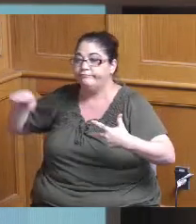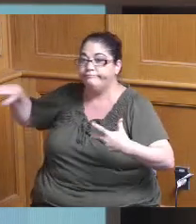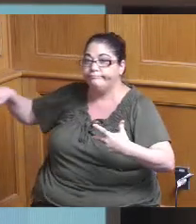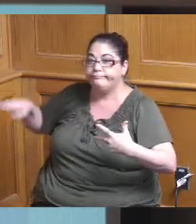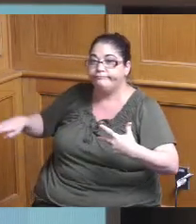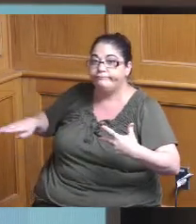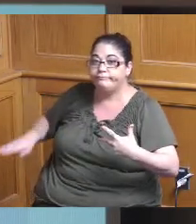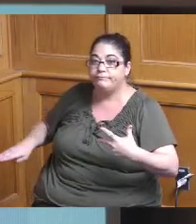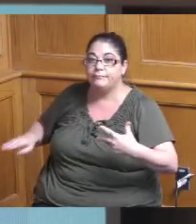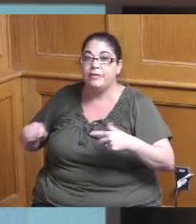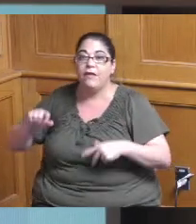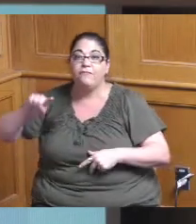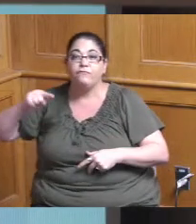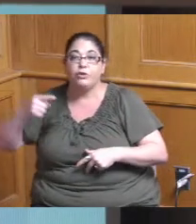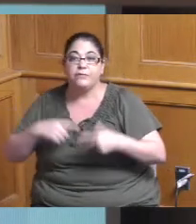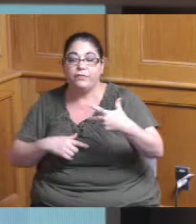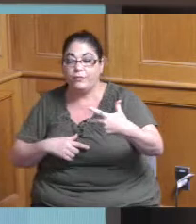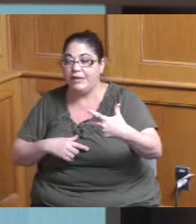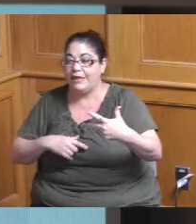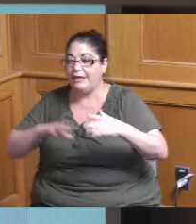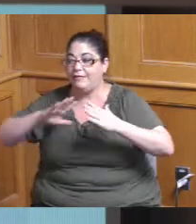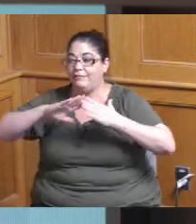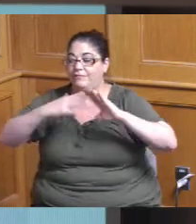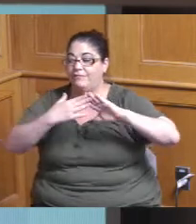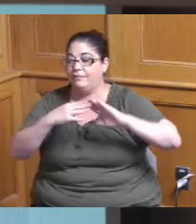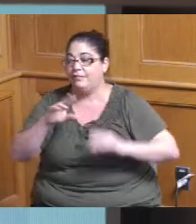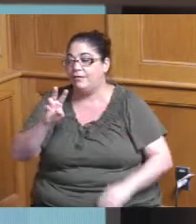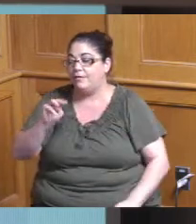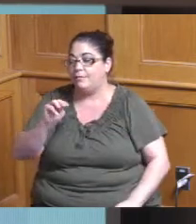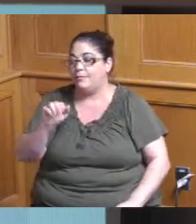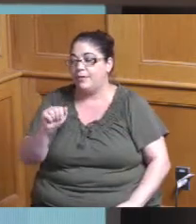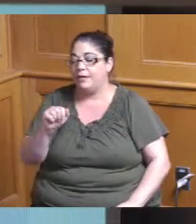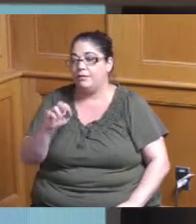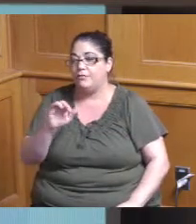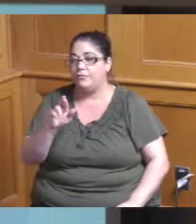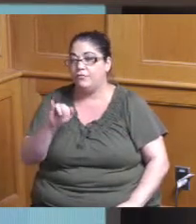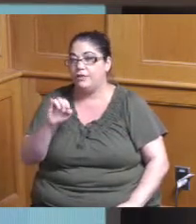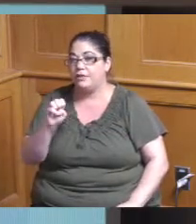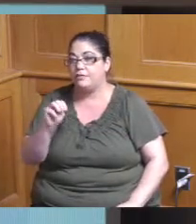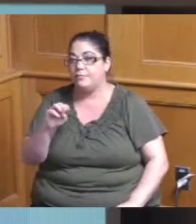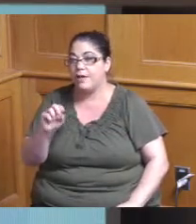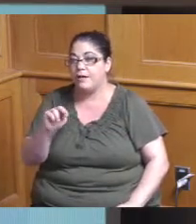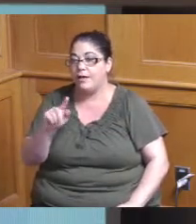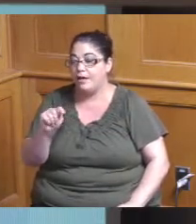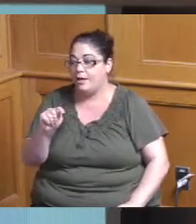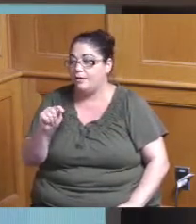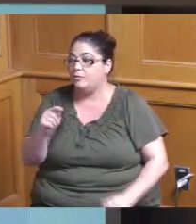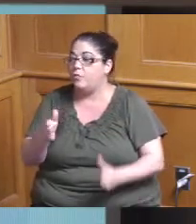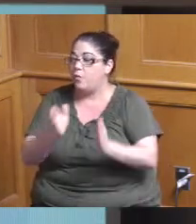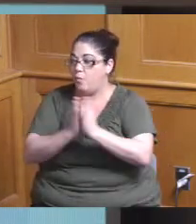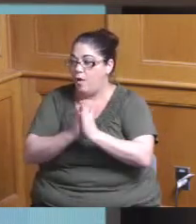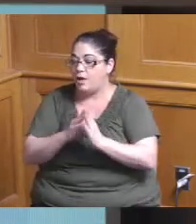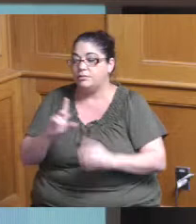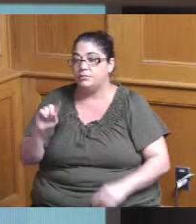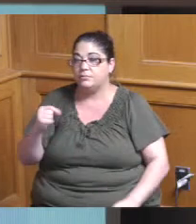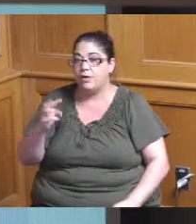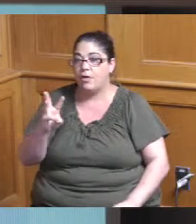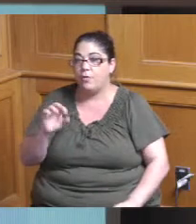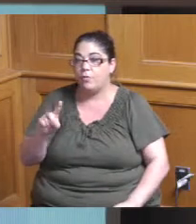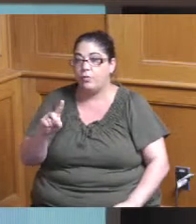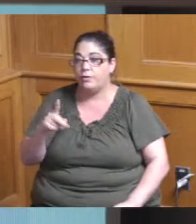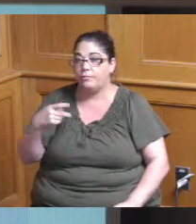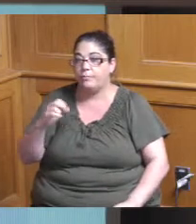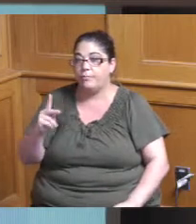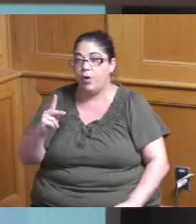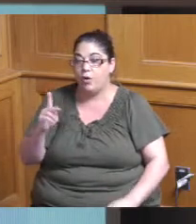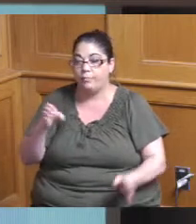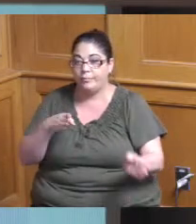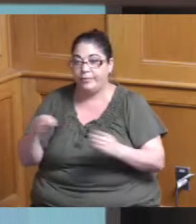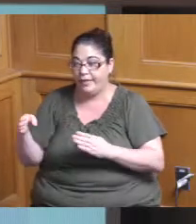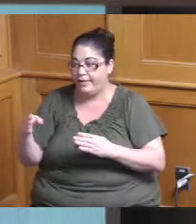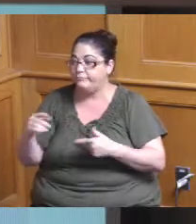the first three village of Mariemont was a request to create a dogwood park master plan Woodlawn in